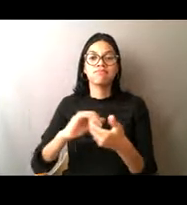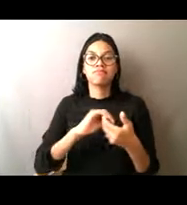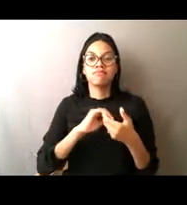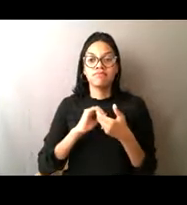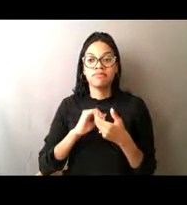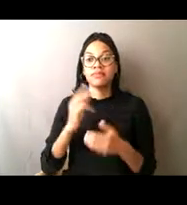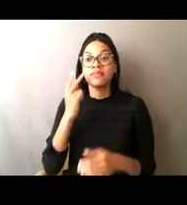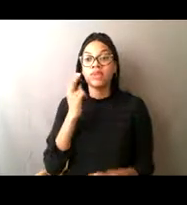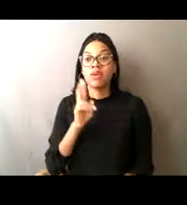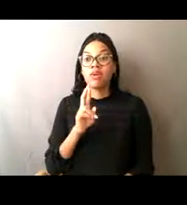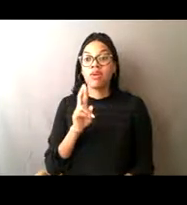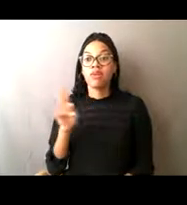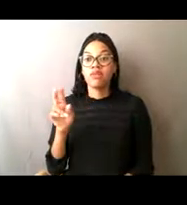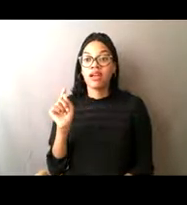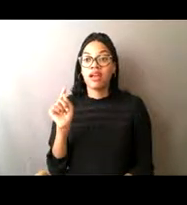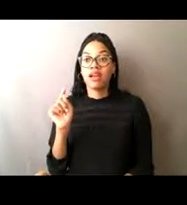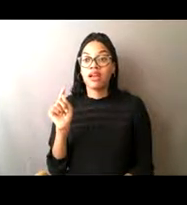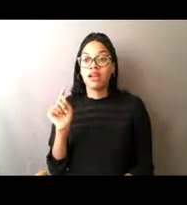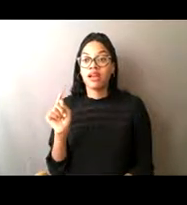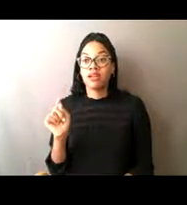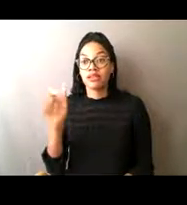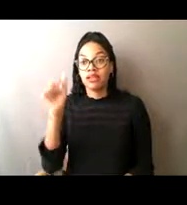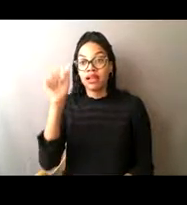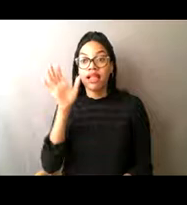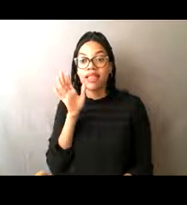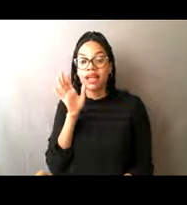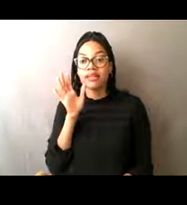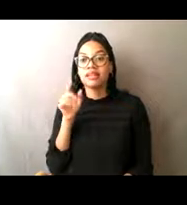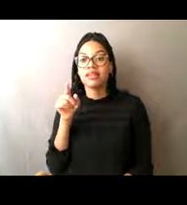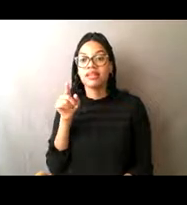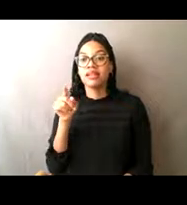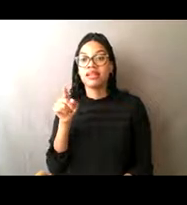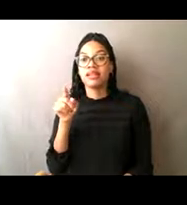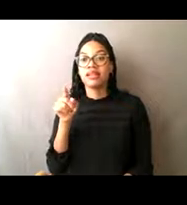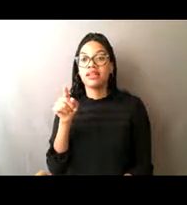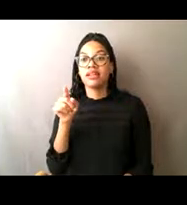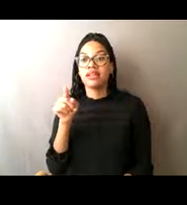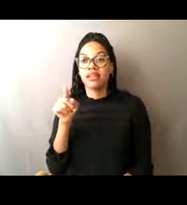you see the Alaska Eskimo Whaling Commission. We also work with them